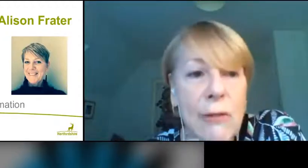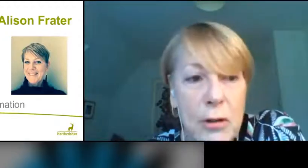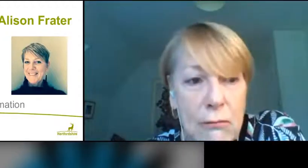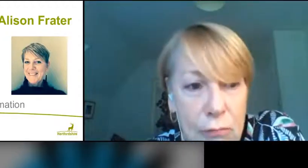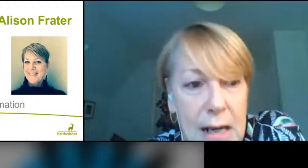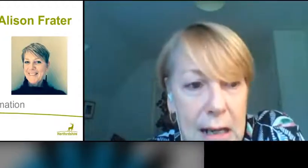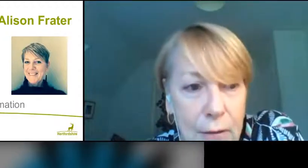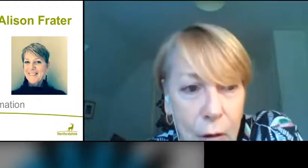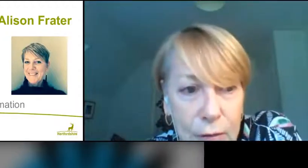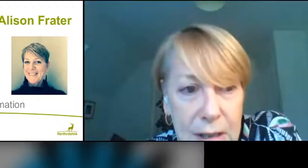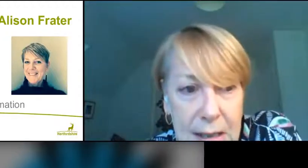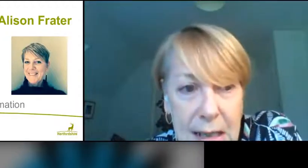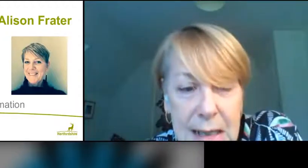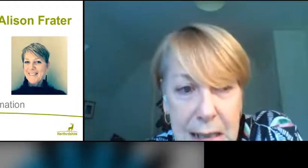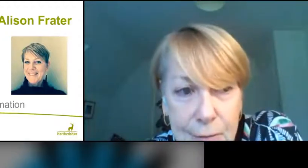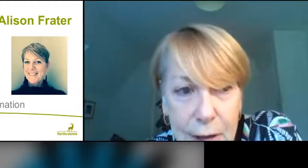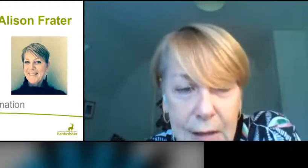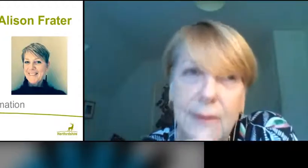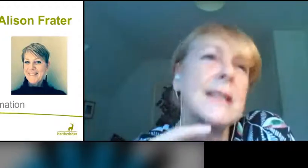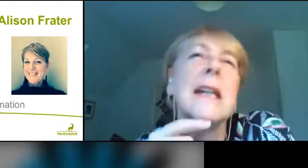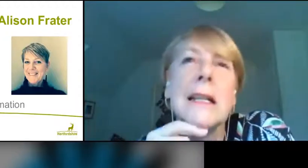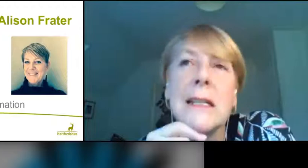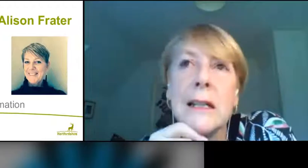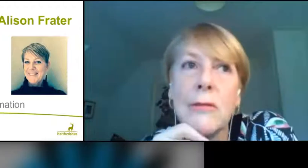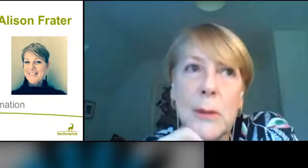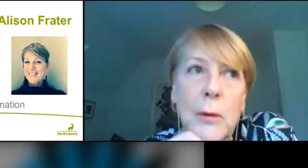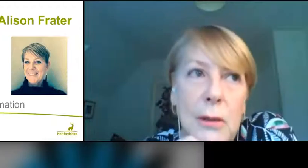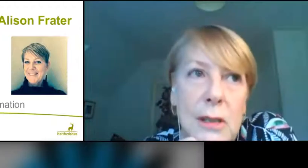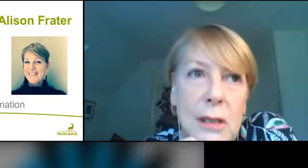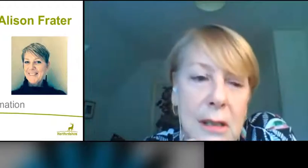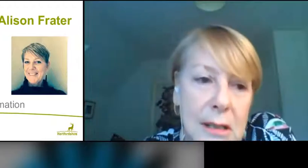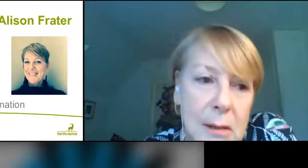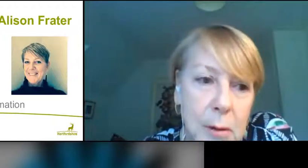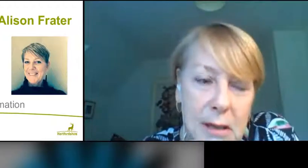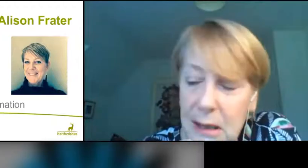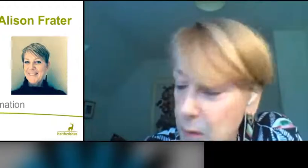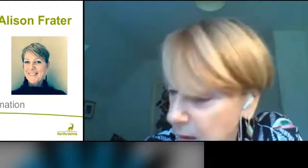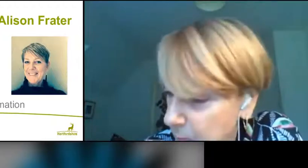everybody's really involved in delivering a fantastic response to this pandemic.